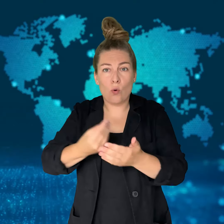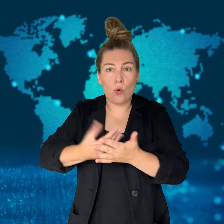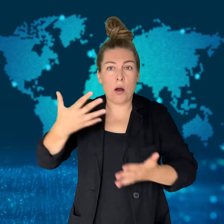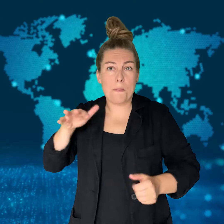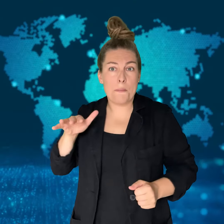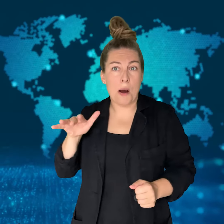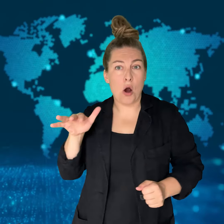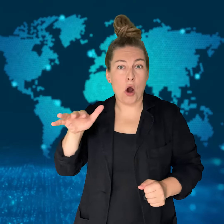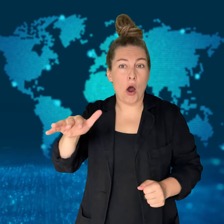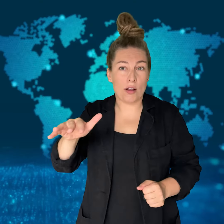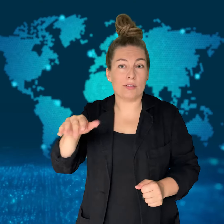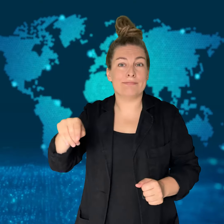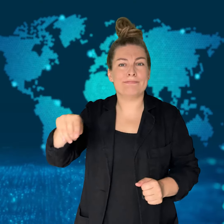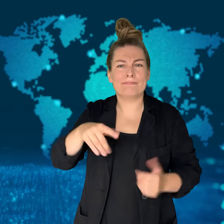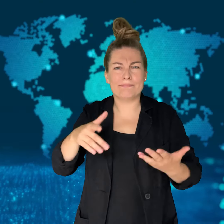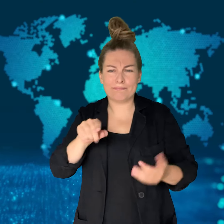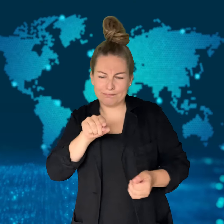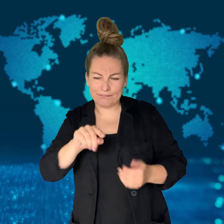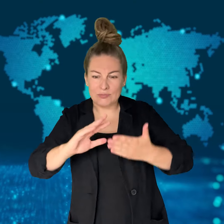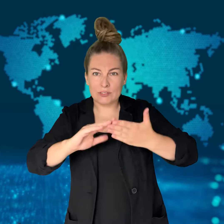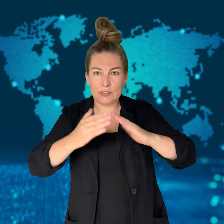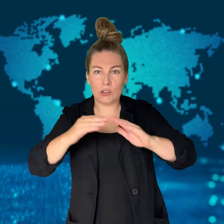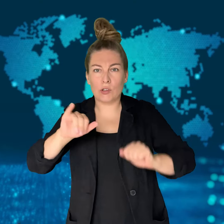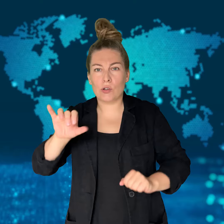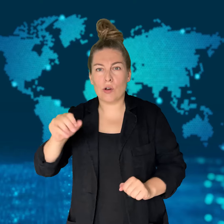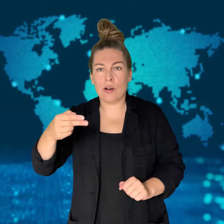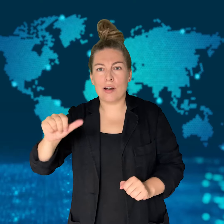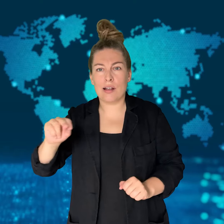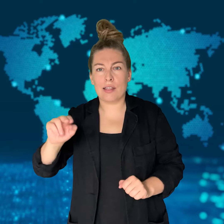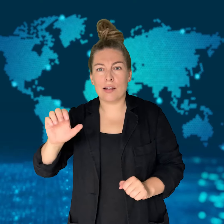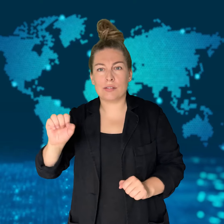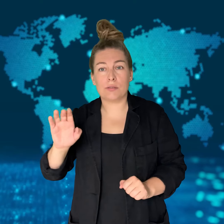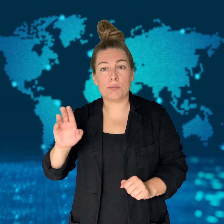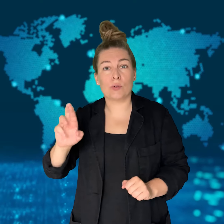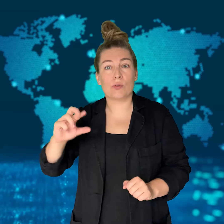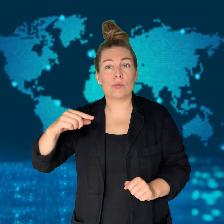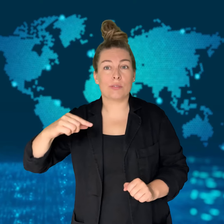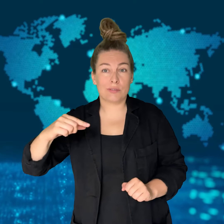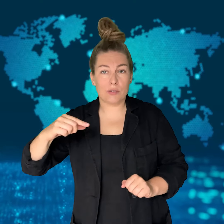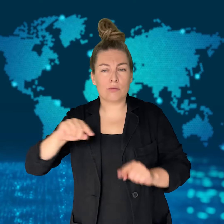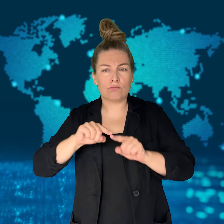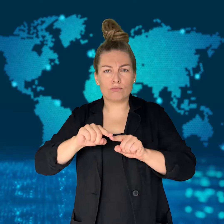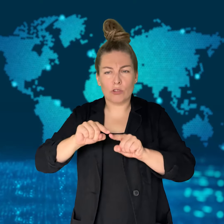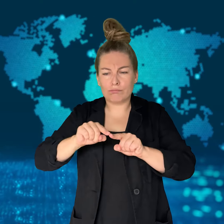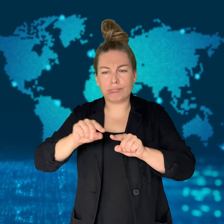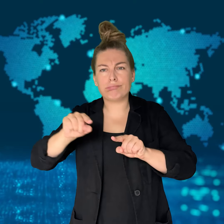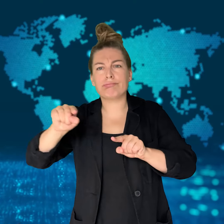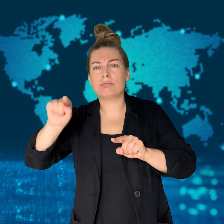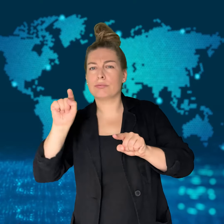South African police have discovered